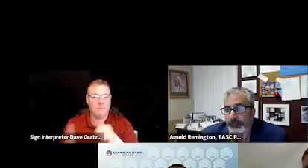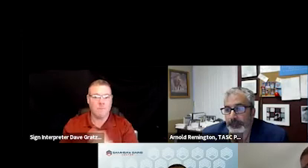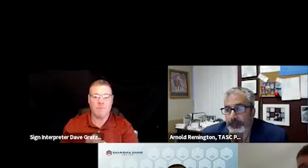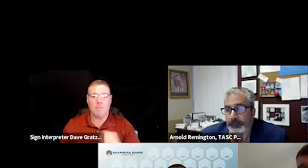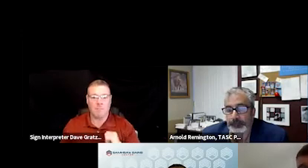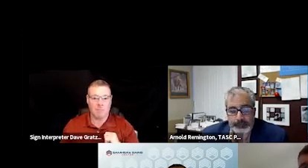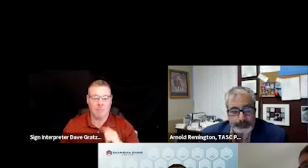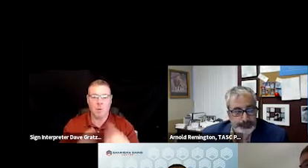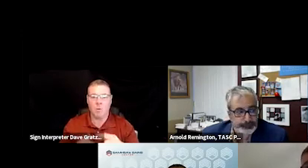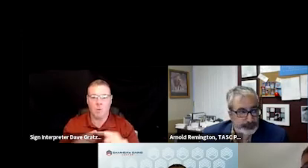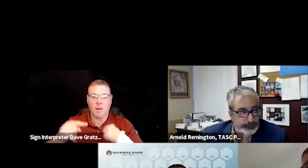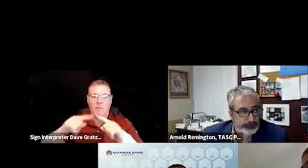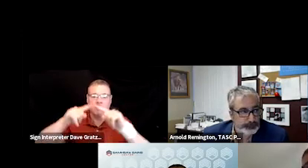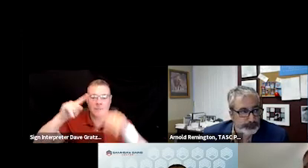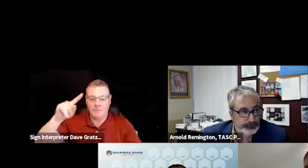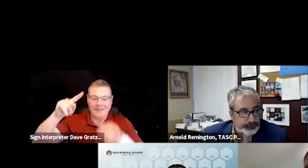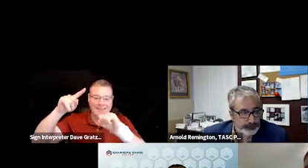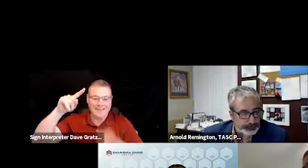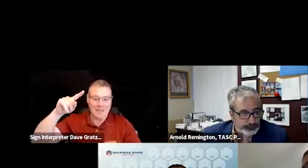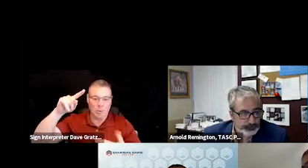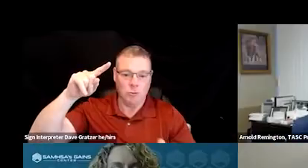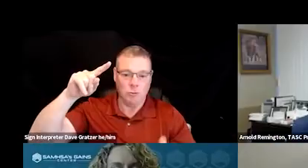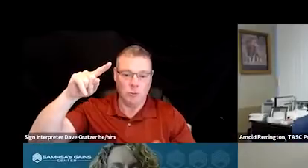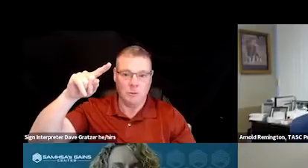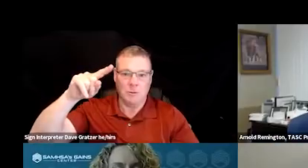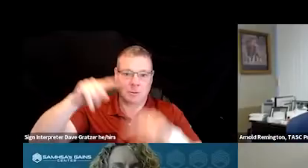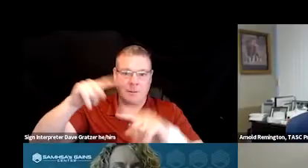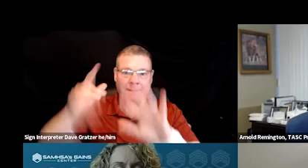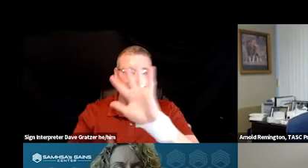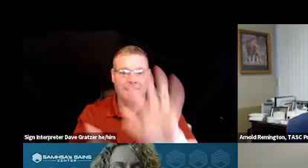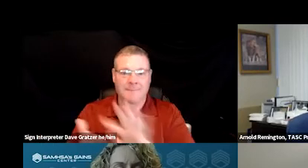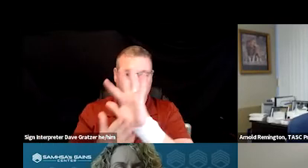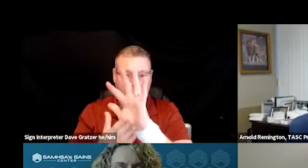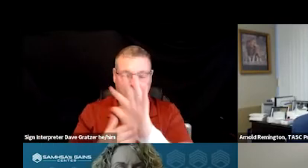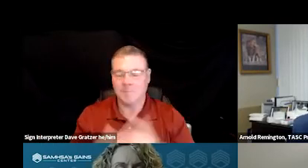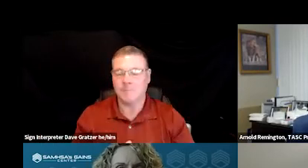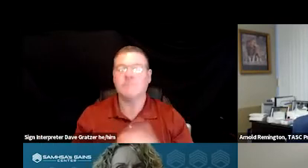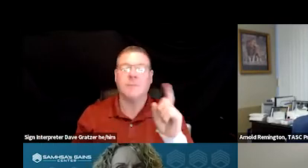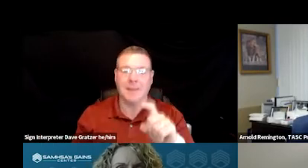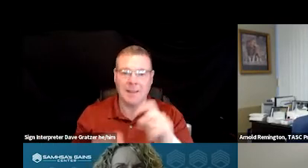When I'm down in south Georgia, five hours away? We need local resources.